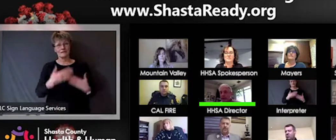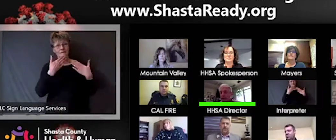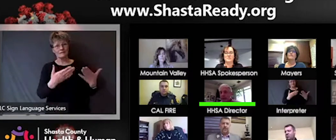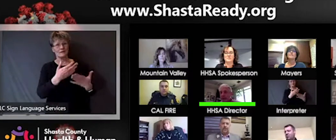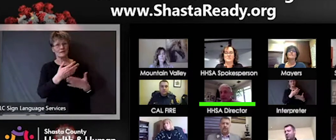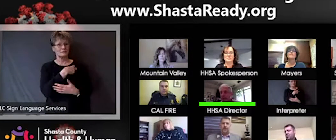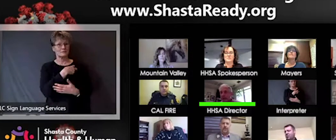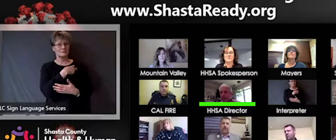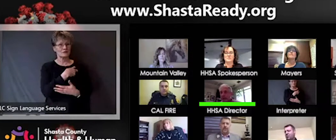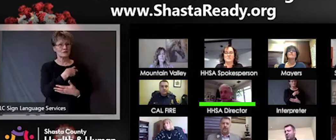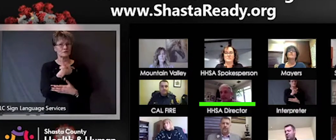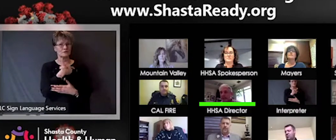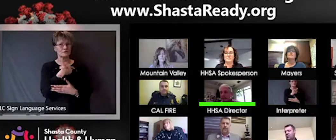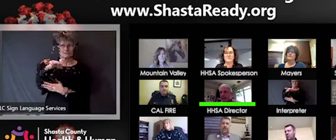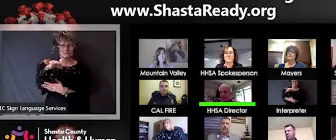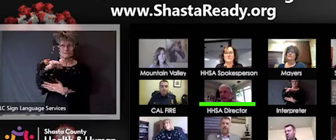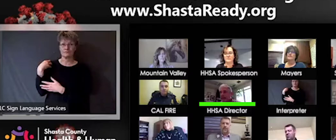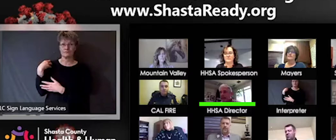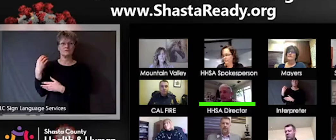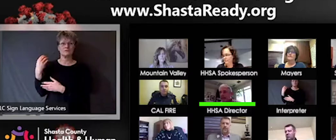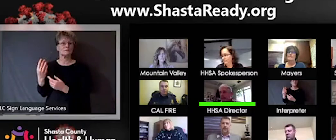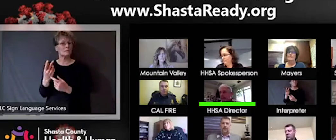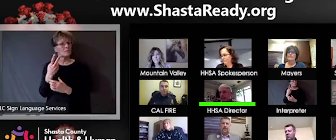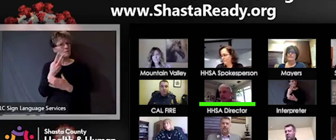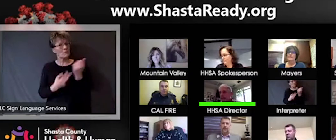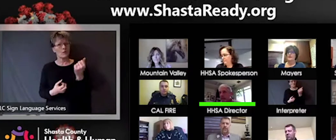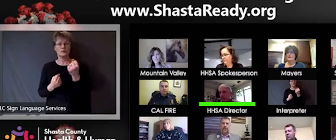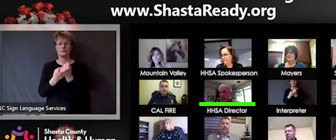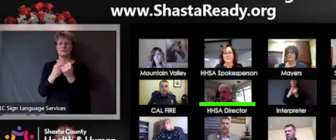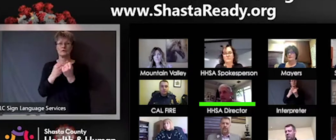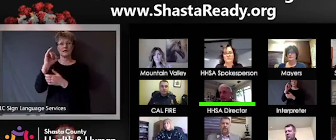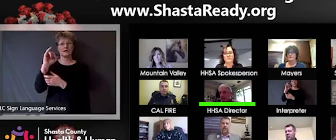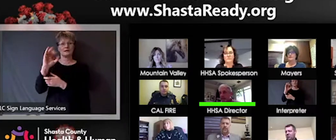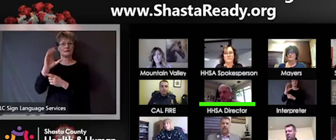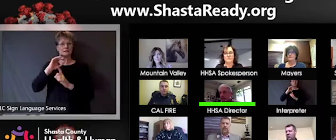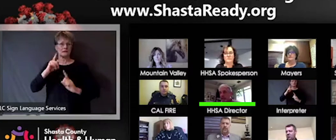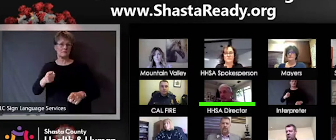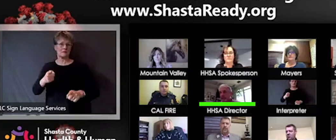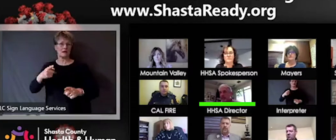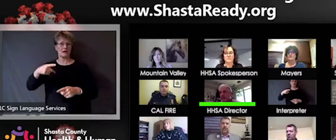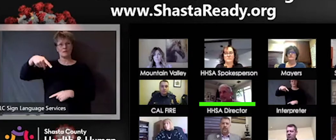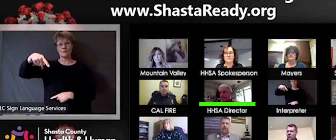their support in our unified command. The command post is really moving along.